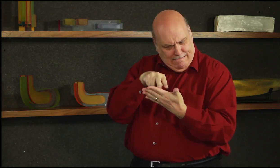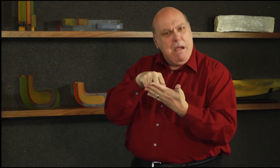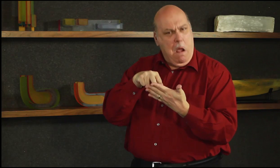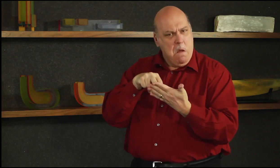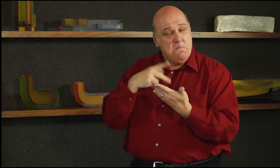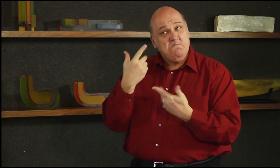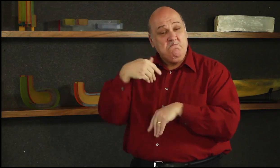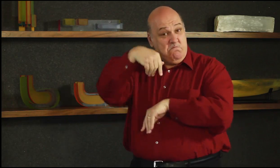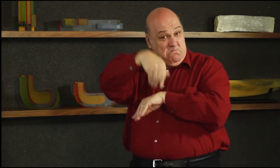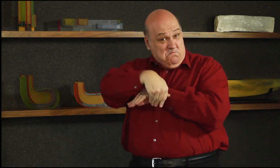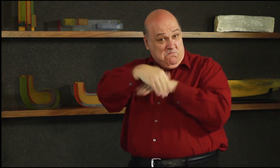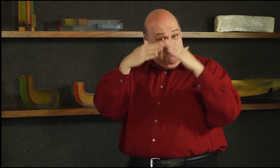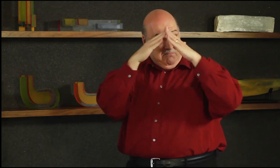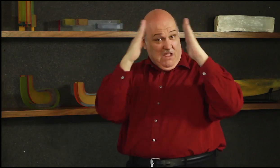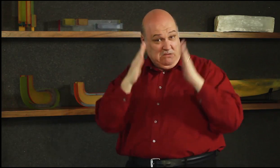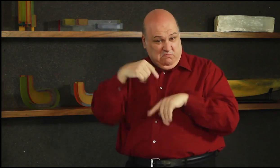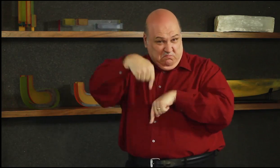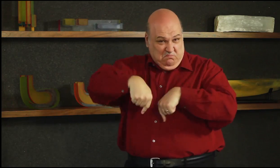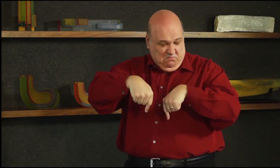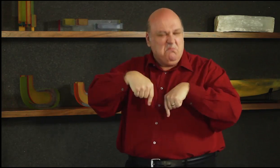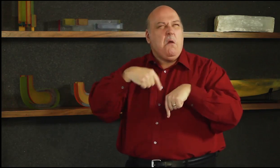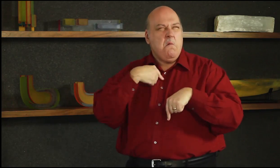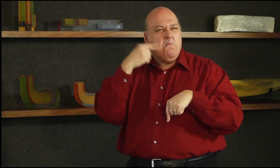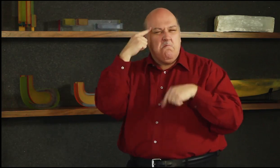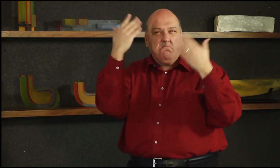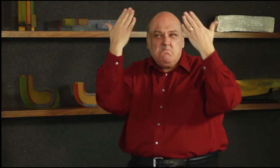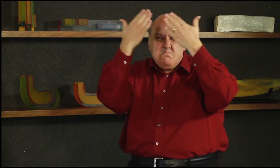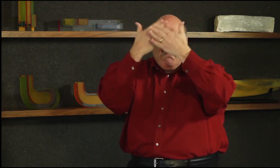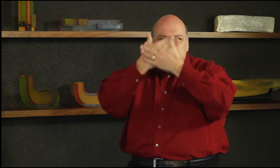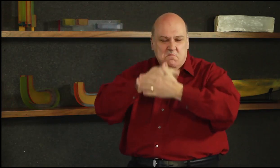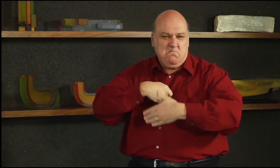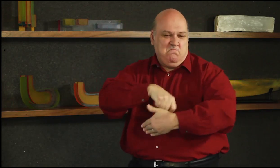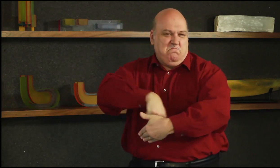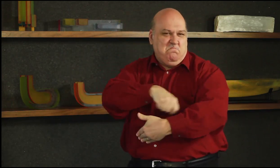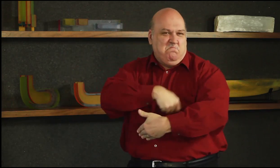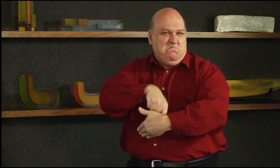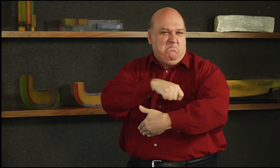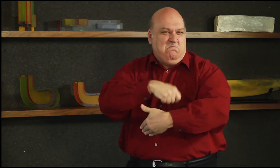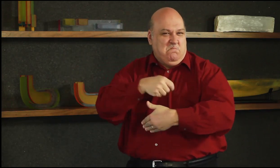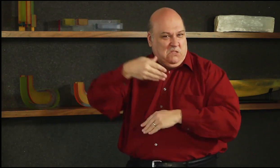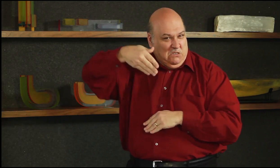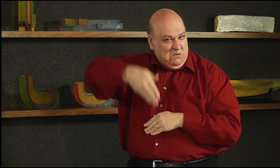plan to try making “South American Plantains” tonight!